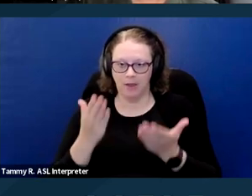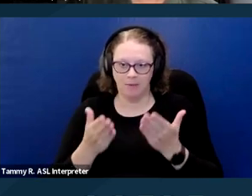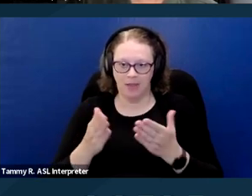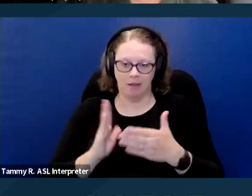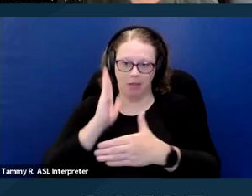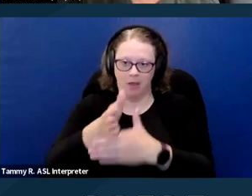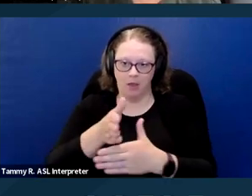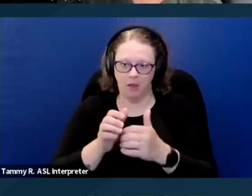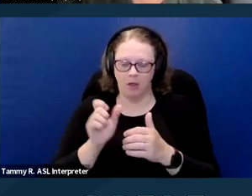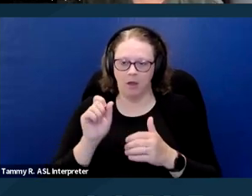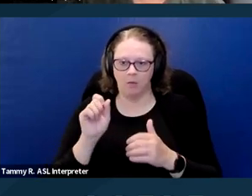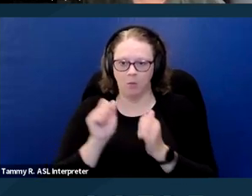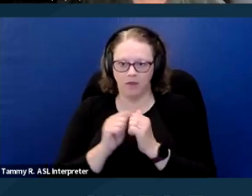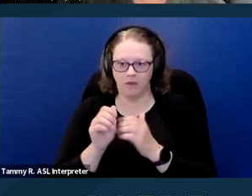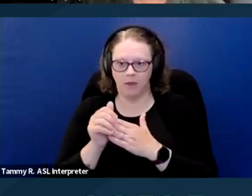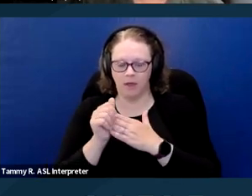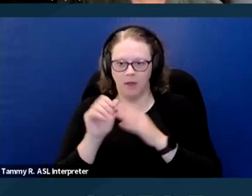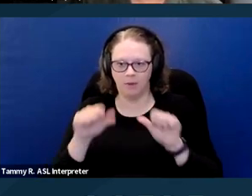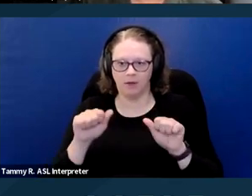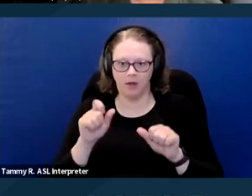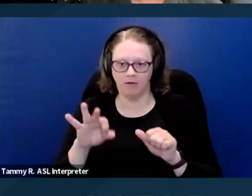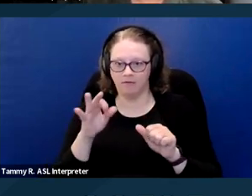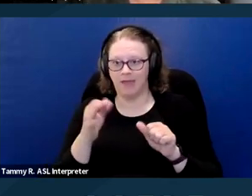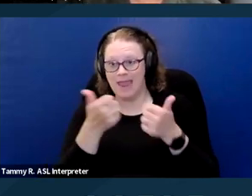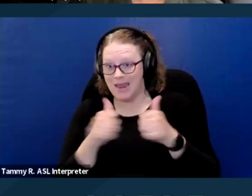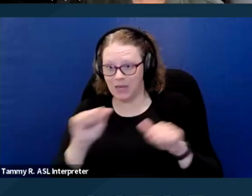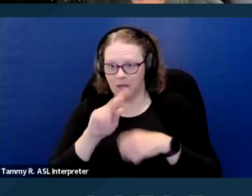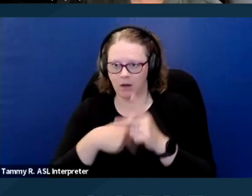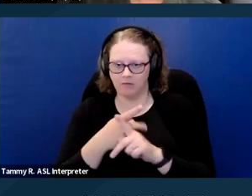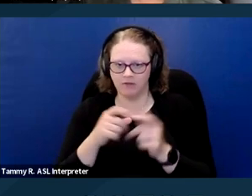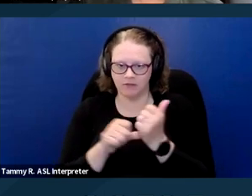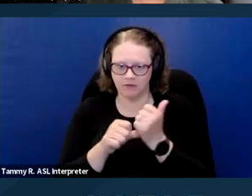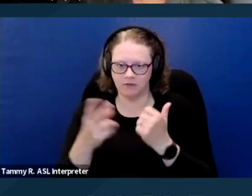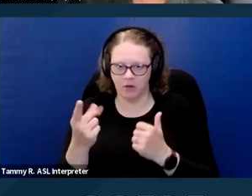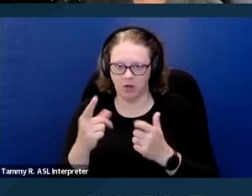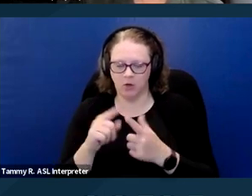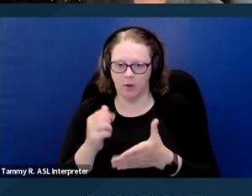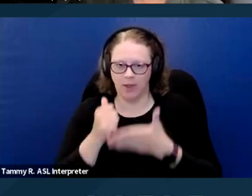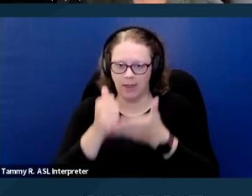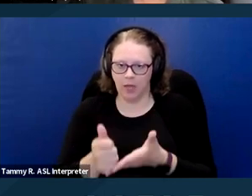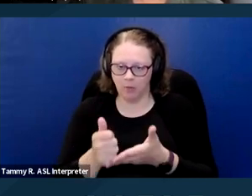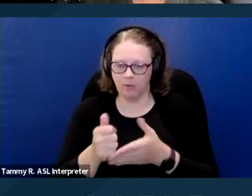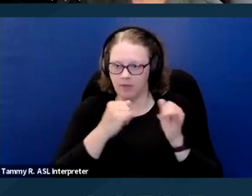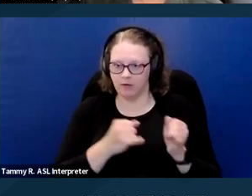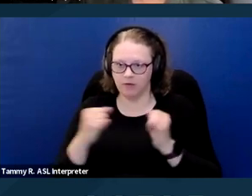of a guide dog, well of any kind of assistance dog to assist an individual, in which case the animal,